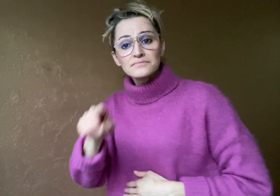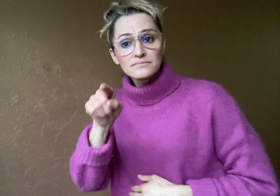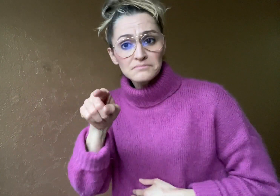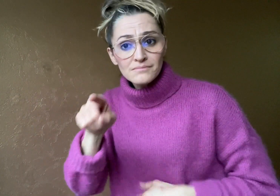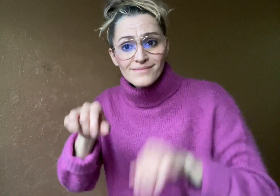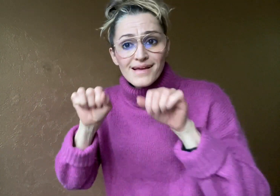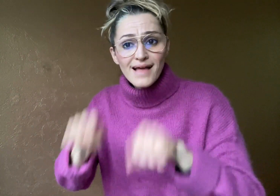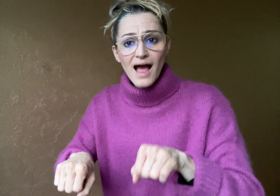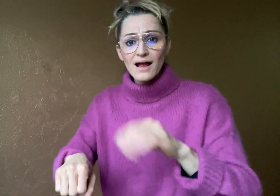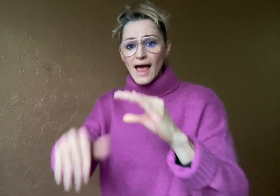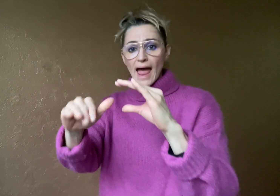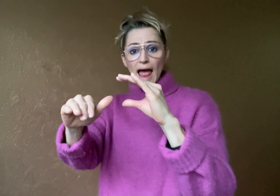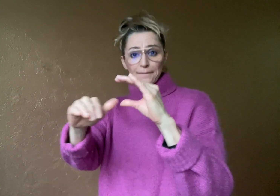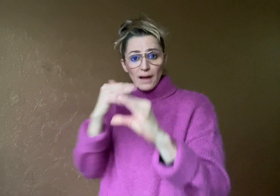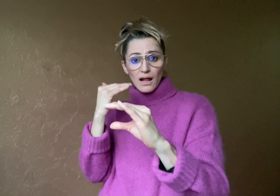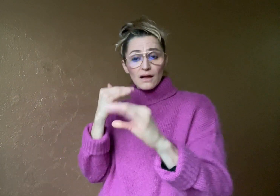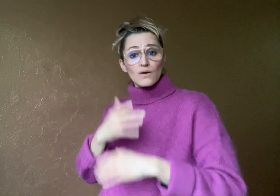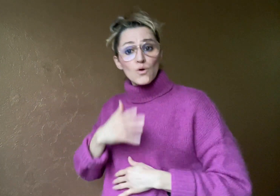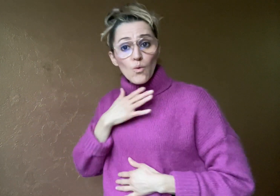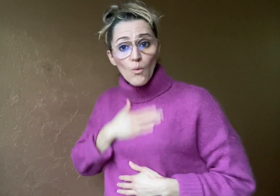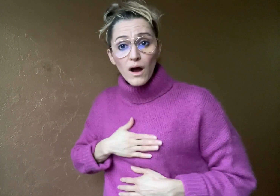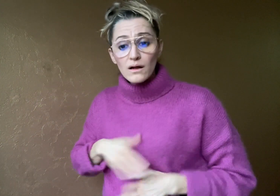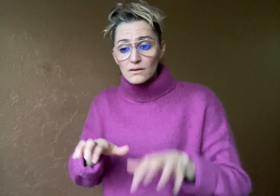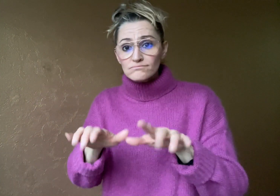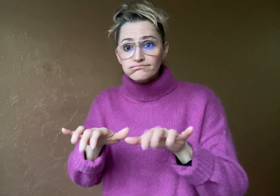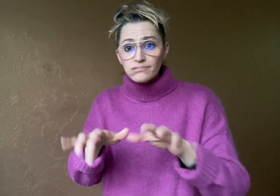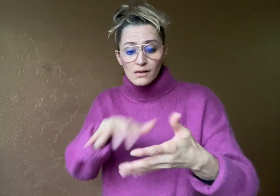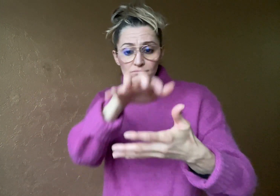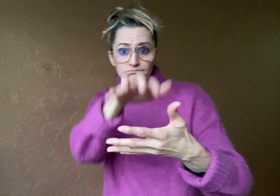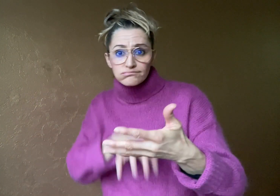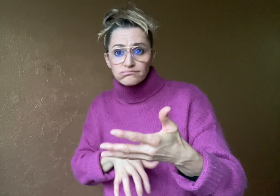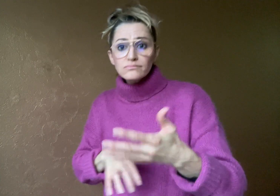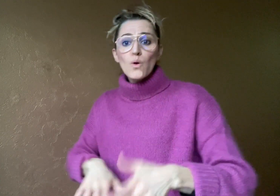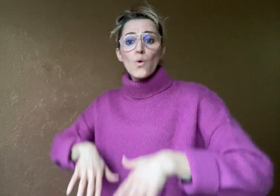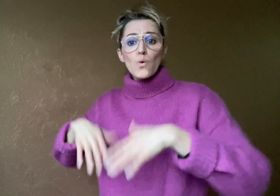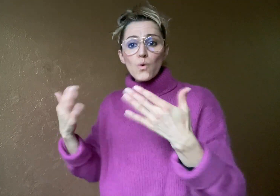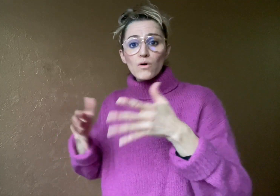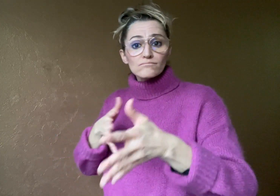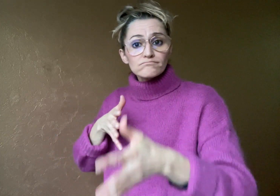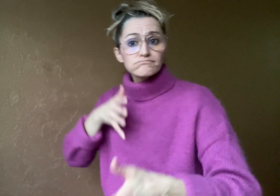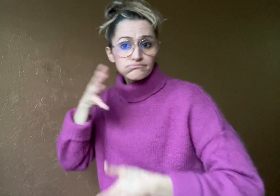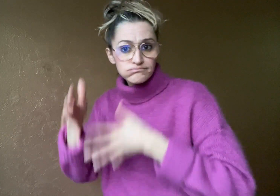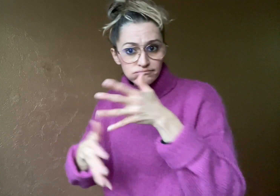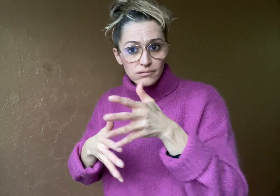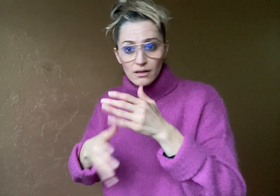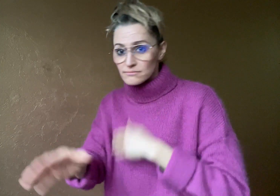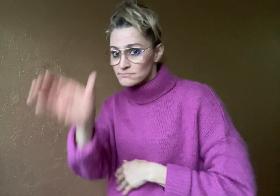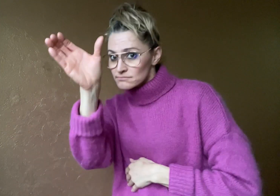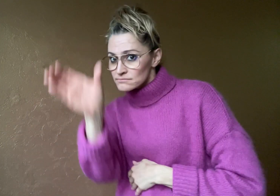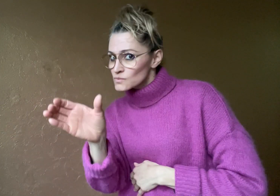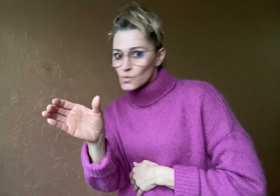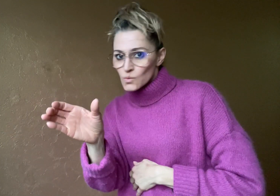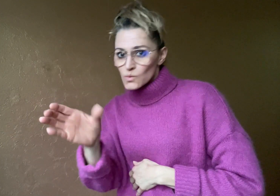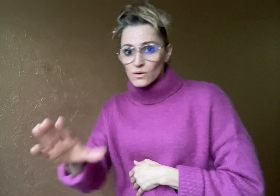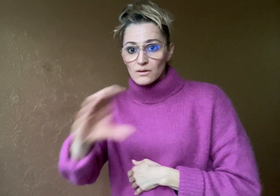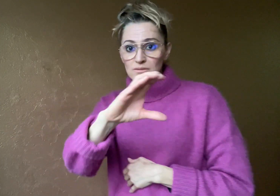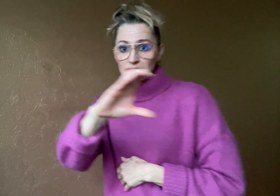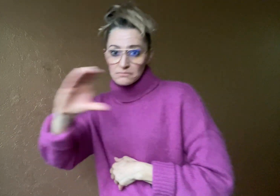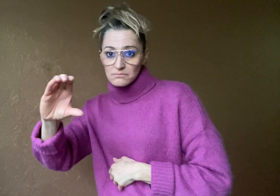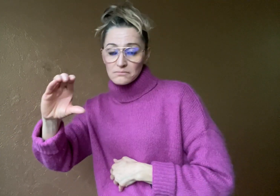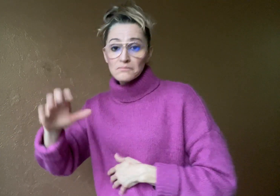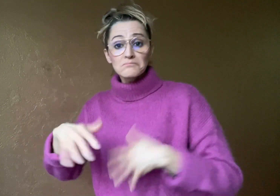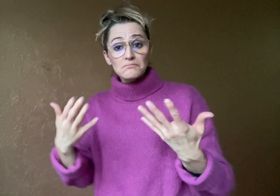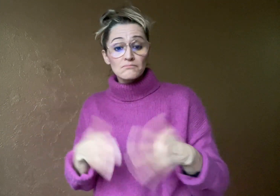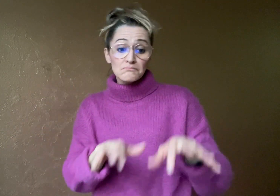You can email your text or video comments